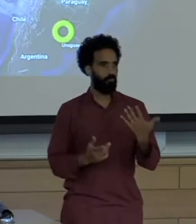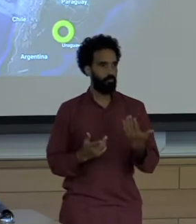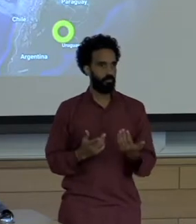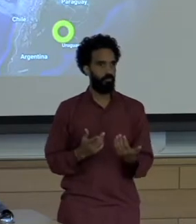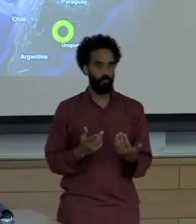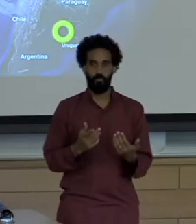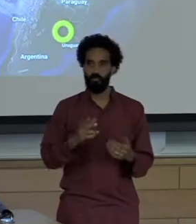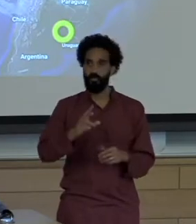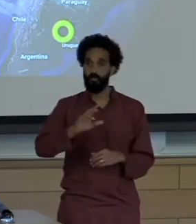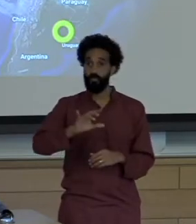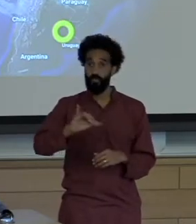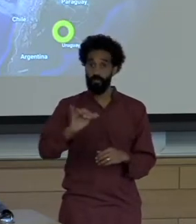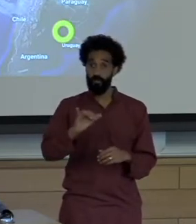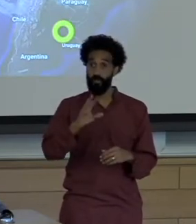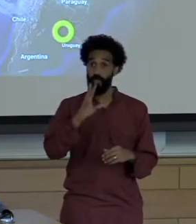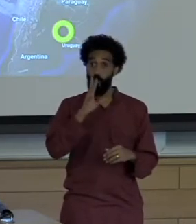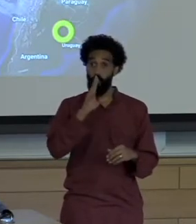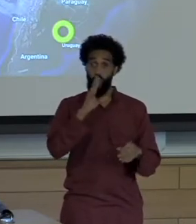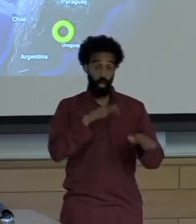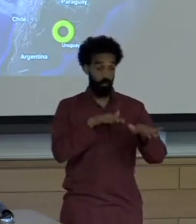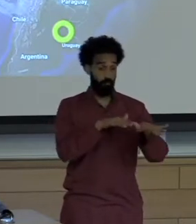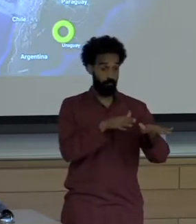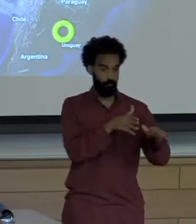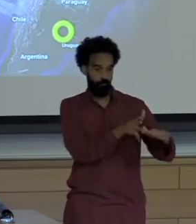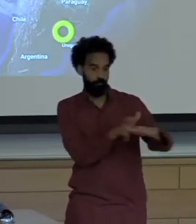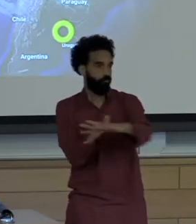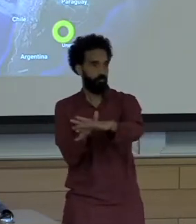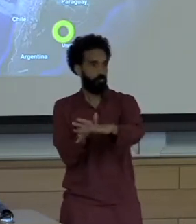diverting the Xingu River as well